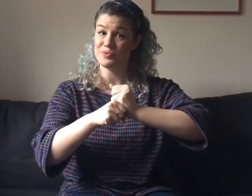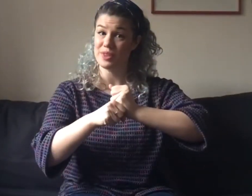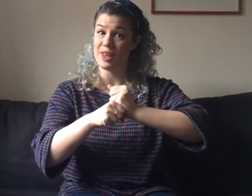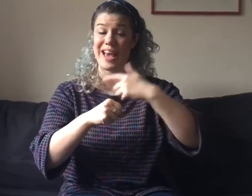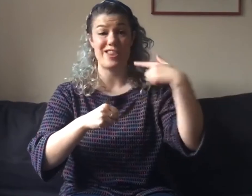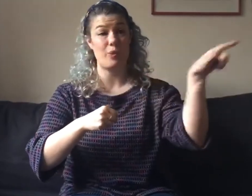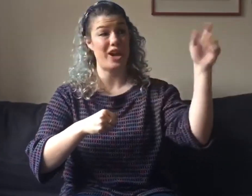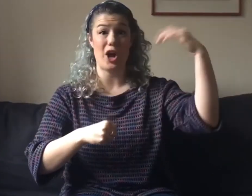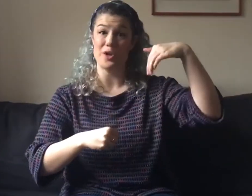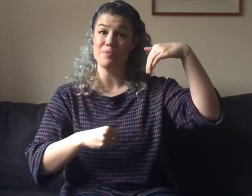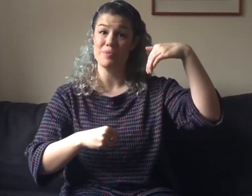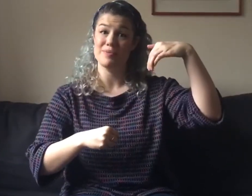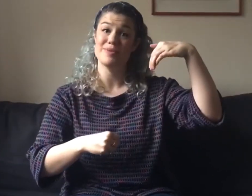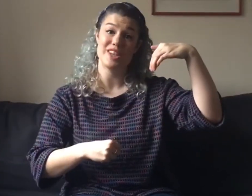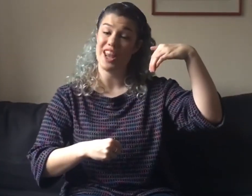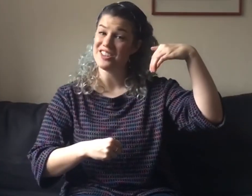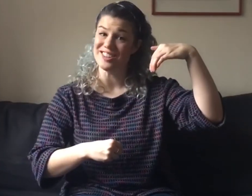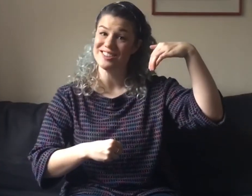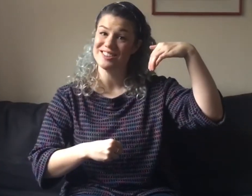and then went home to London.